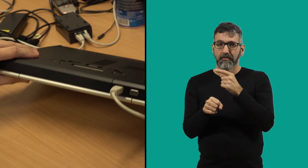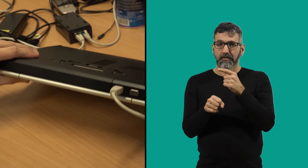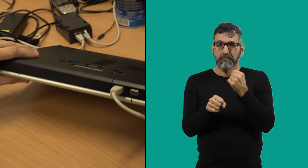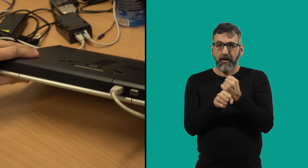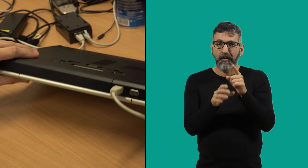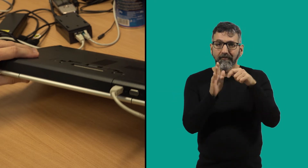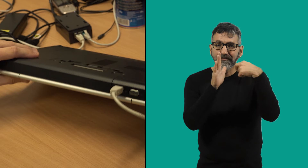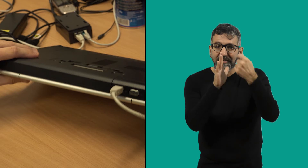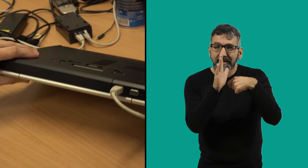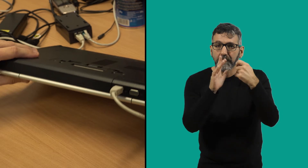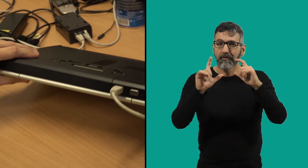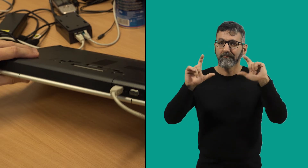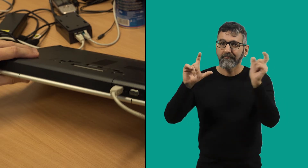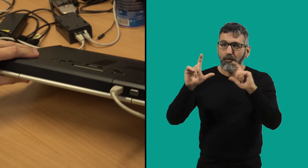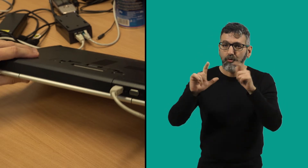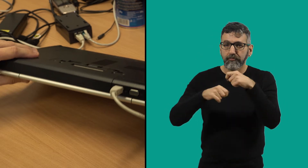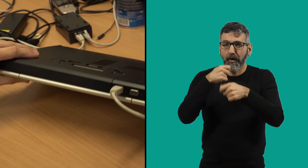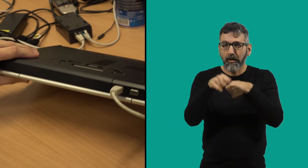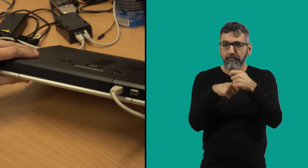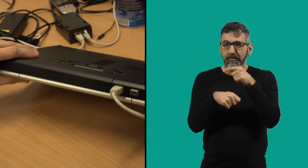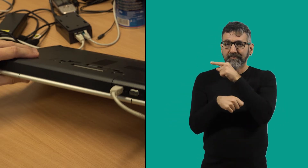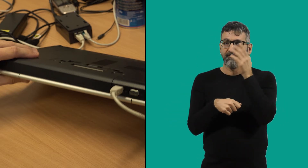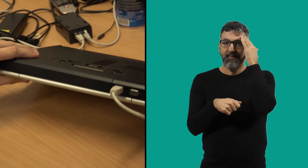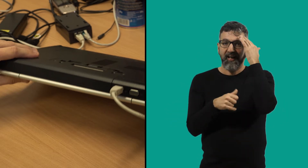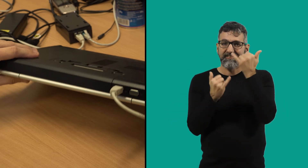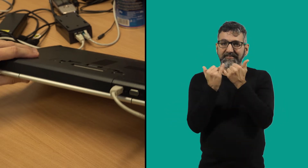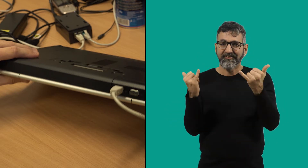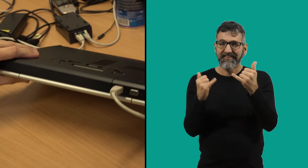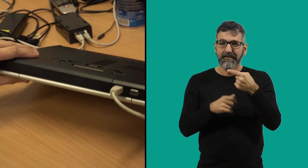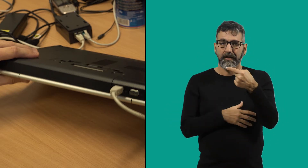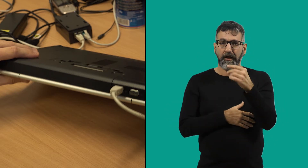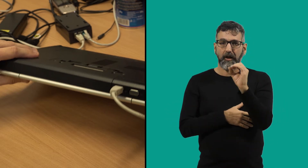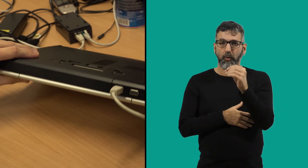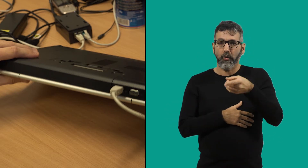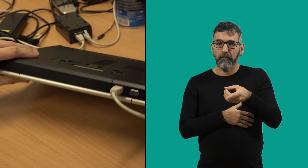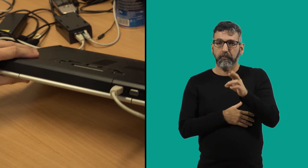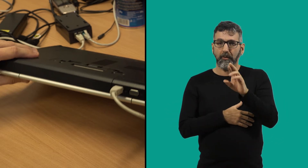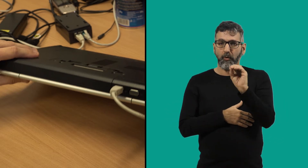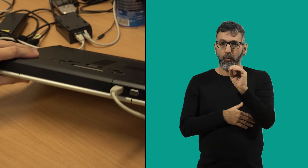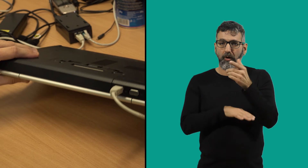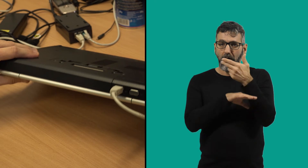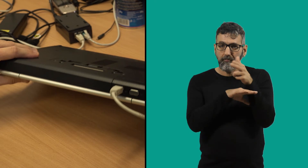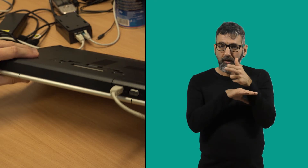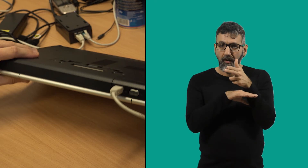making films, taking pictures, editing. He knows how to use a GoPro camera